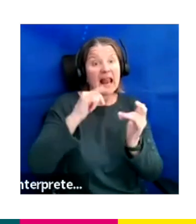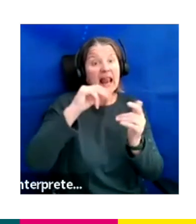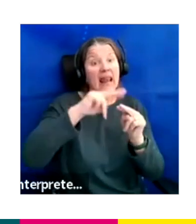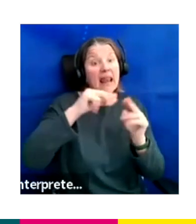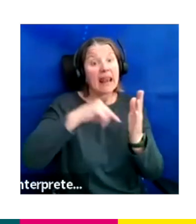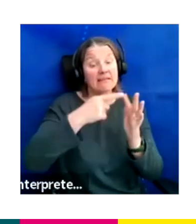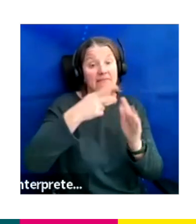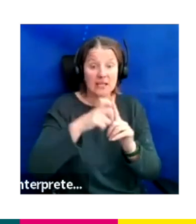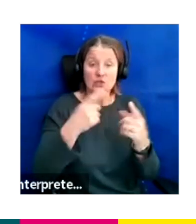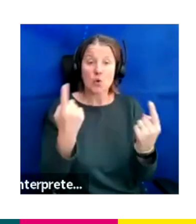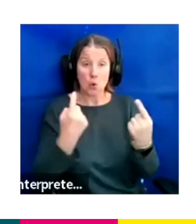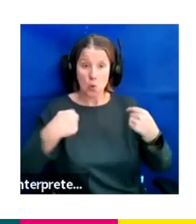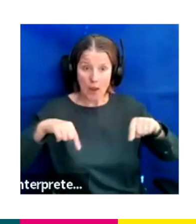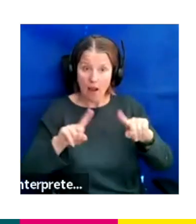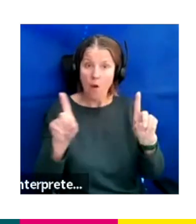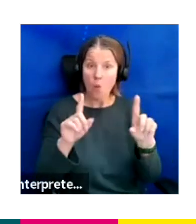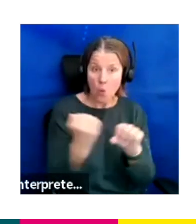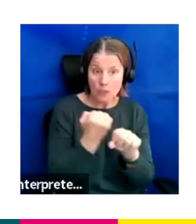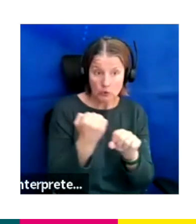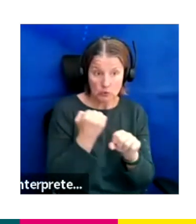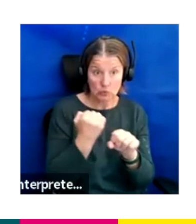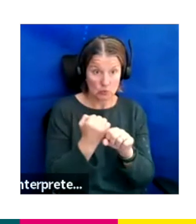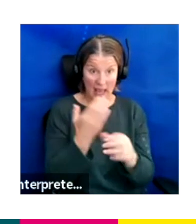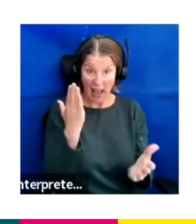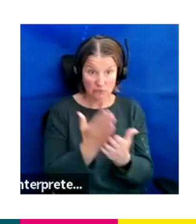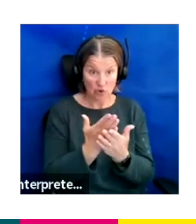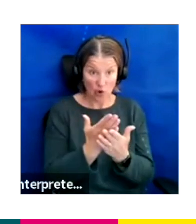we are, what we do, because I'm sure not all of you will know who we are and what we do.